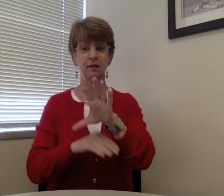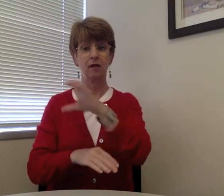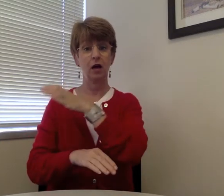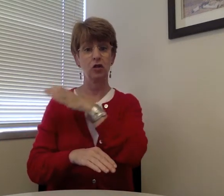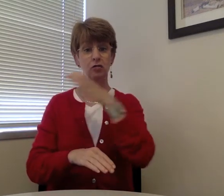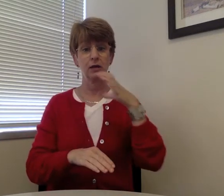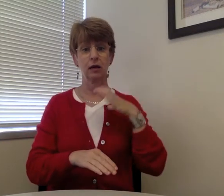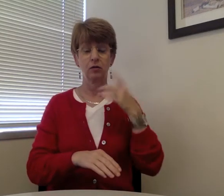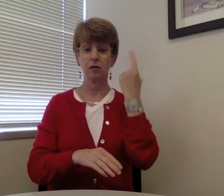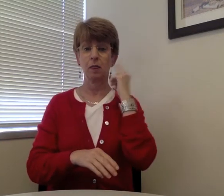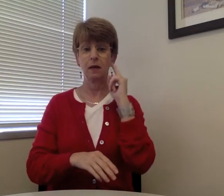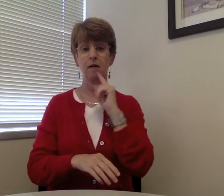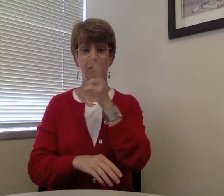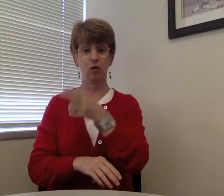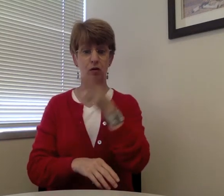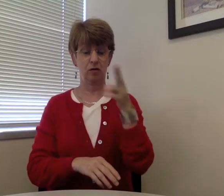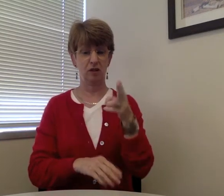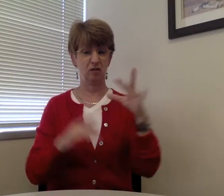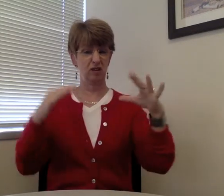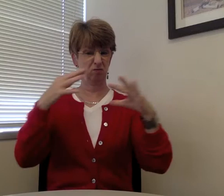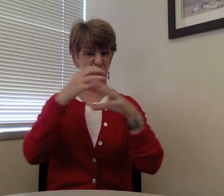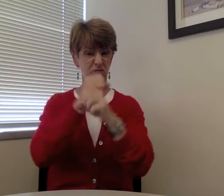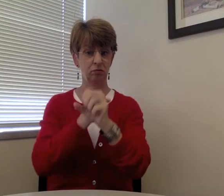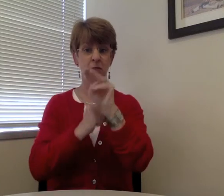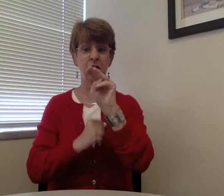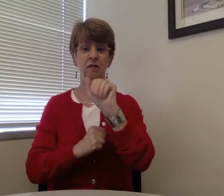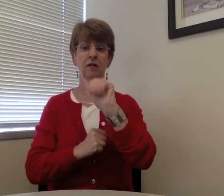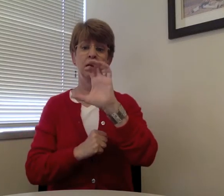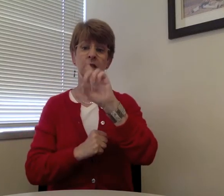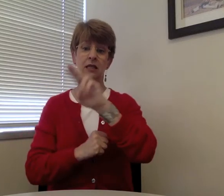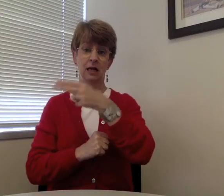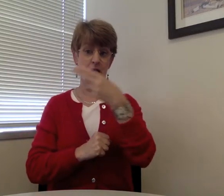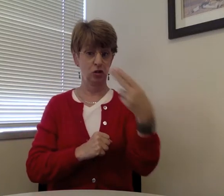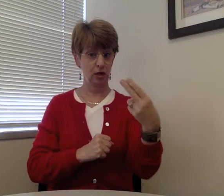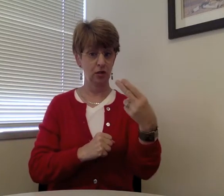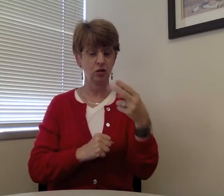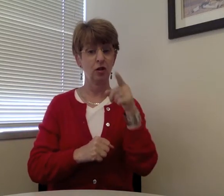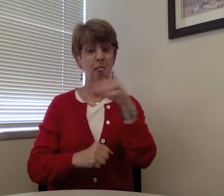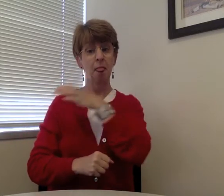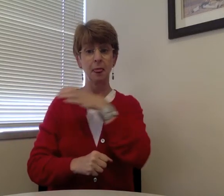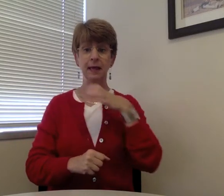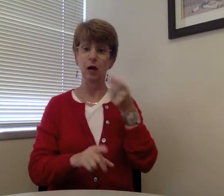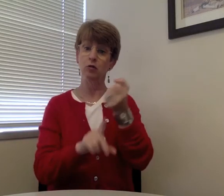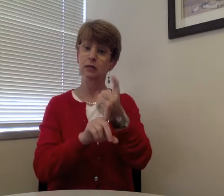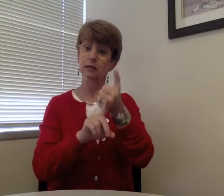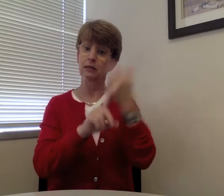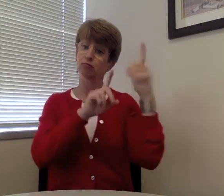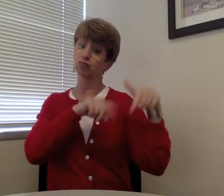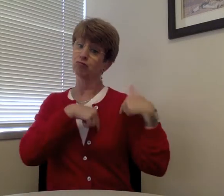support to the Maryland Advisory Council of the Deaf and Hard of Hearing. The council